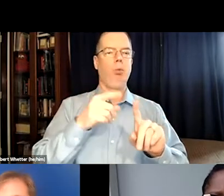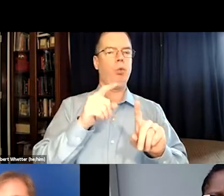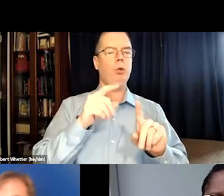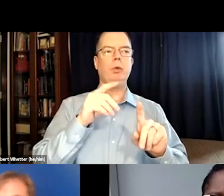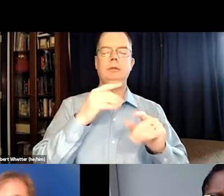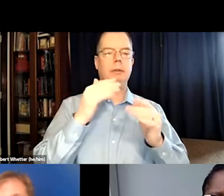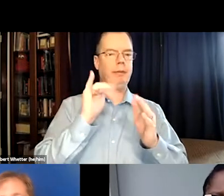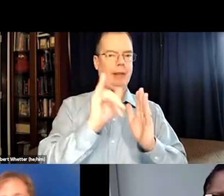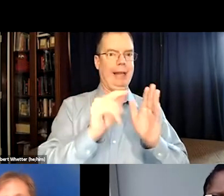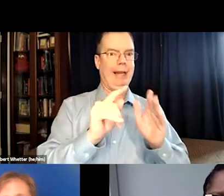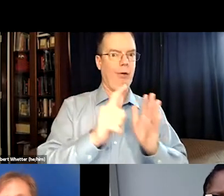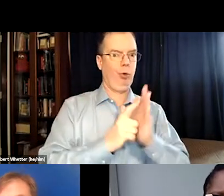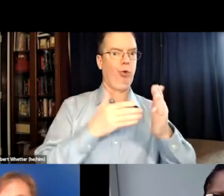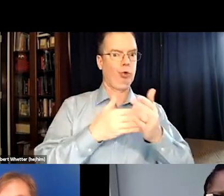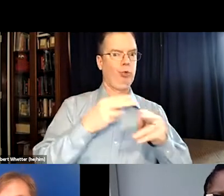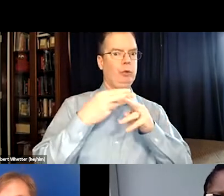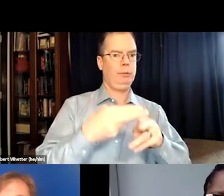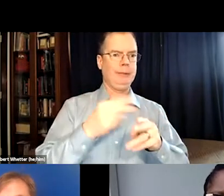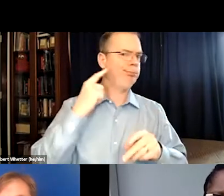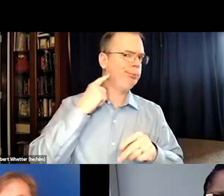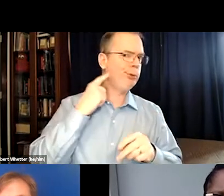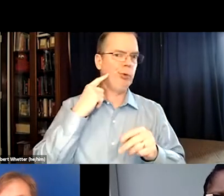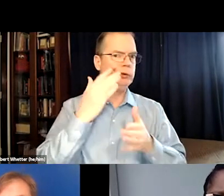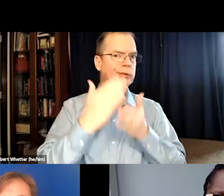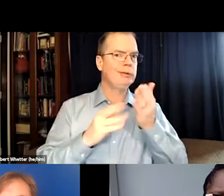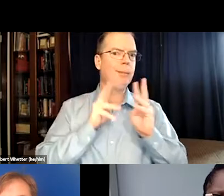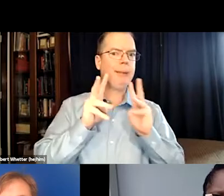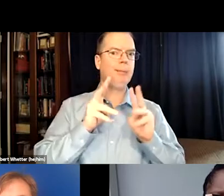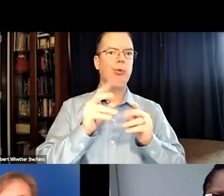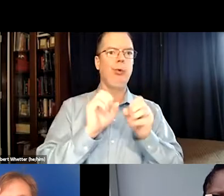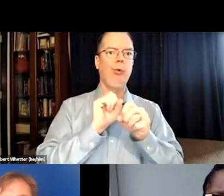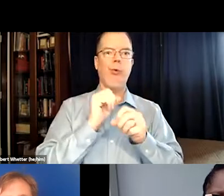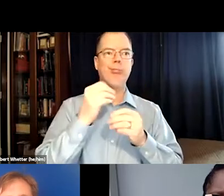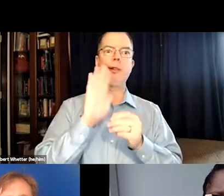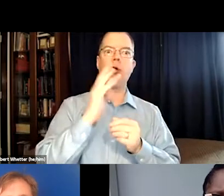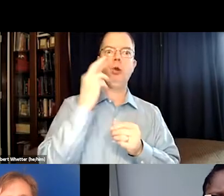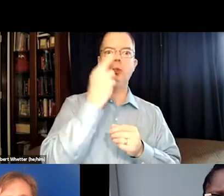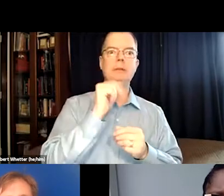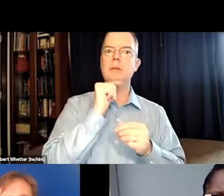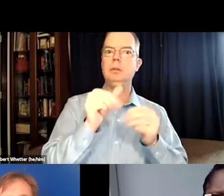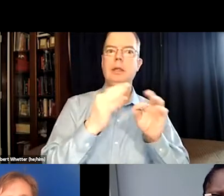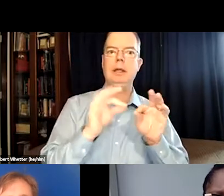But the point was that that lawsuit mentioned that some people